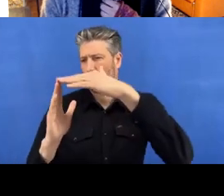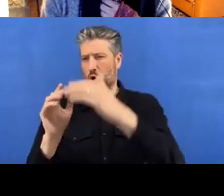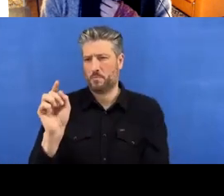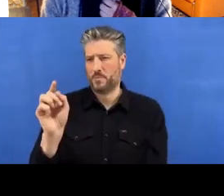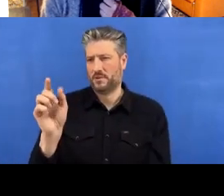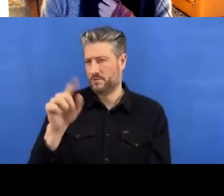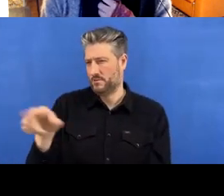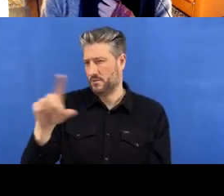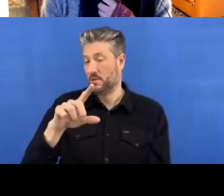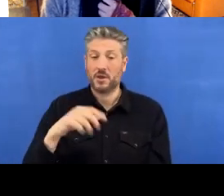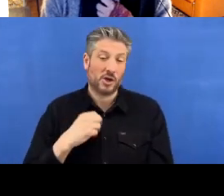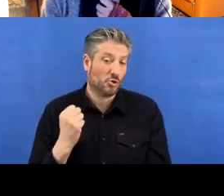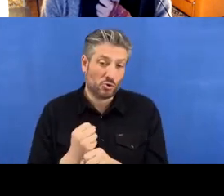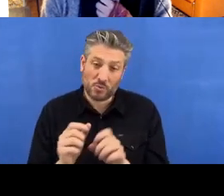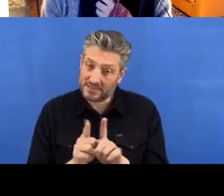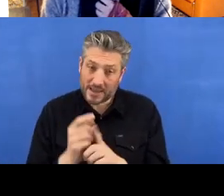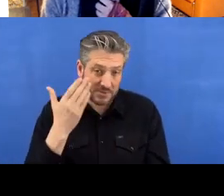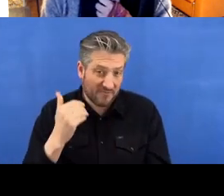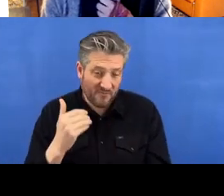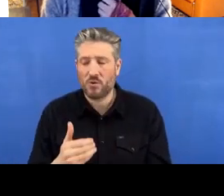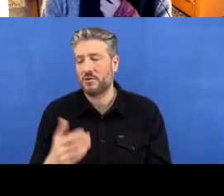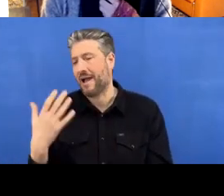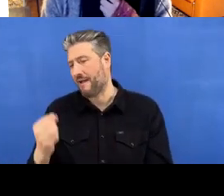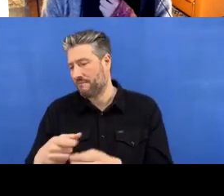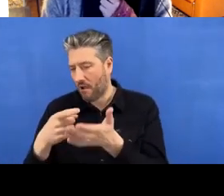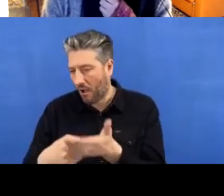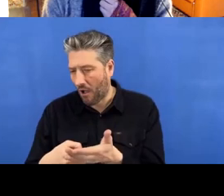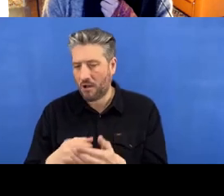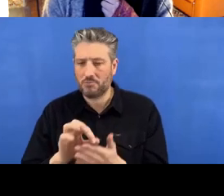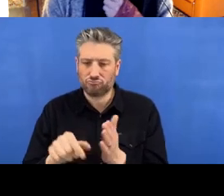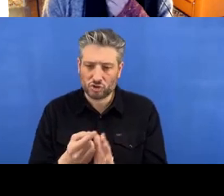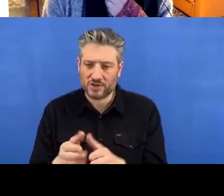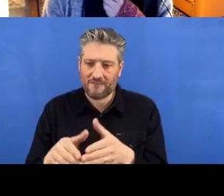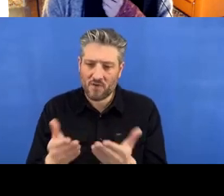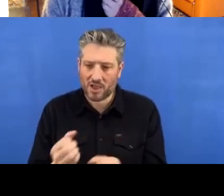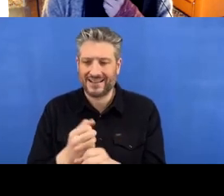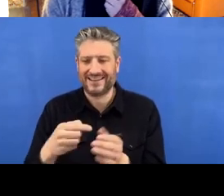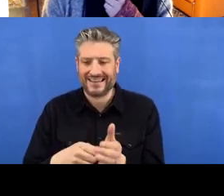Our .Rproj file, we've got .gitignore file.